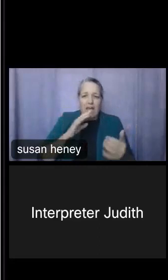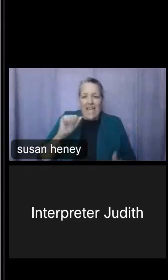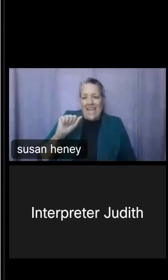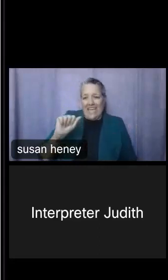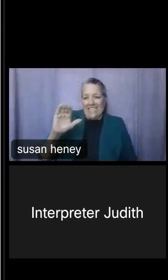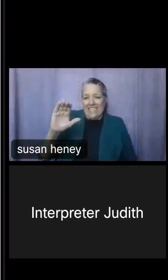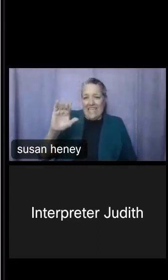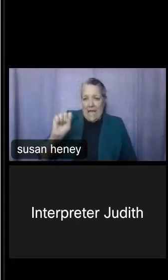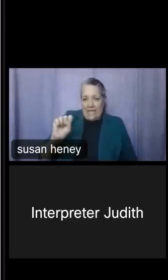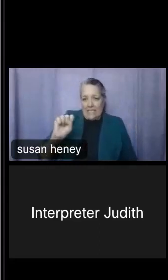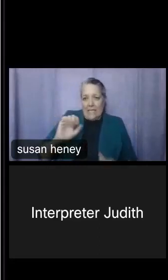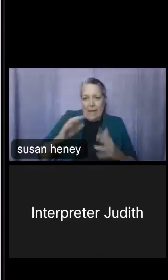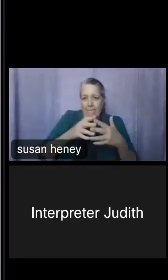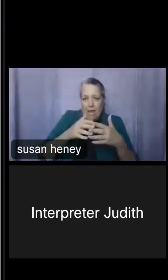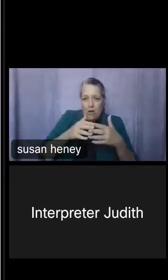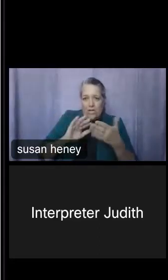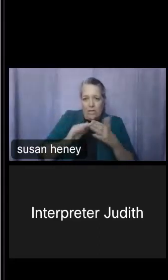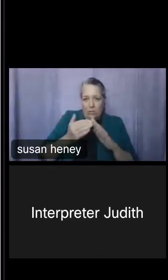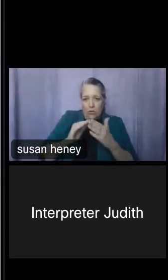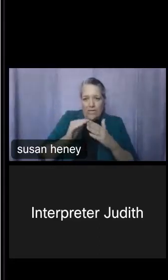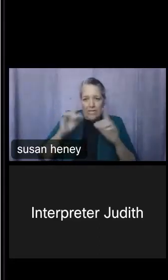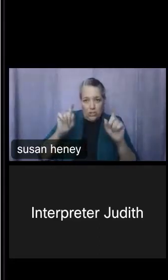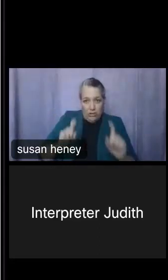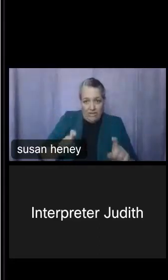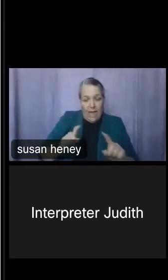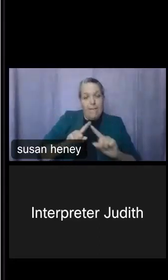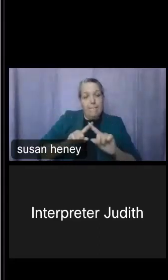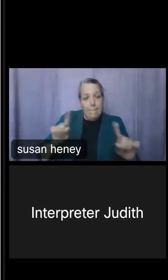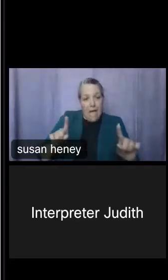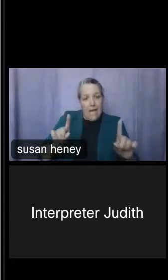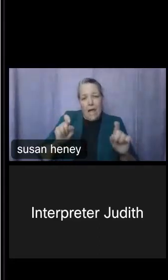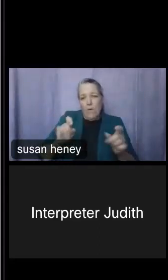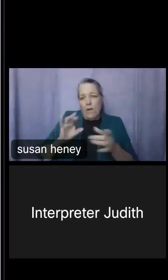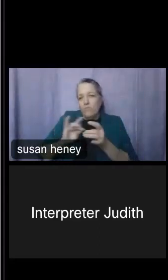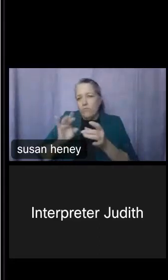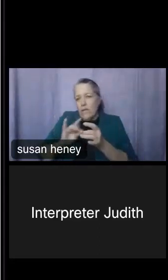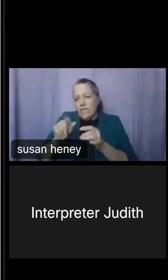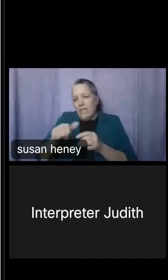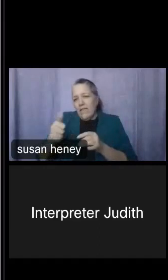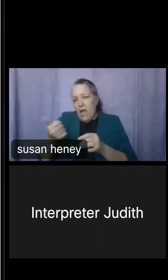we do -- I did want to touch base about the other surveys that we use. So our current